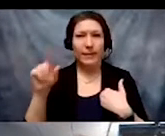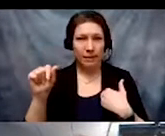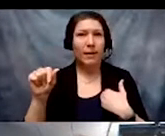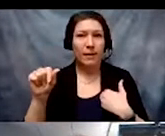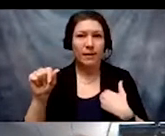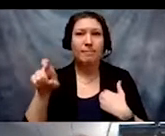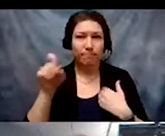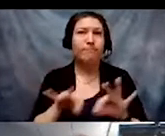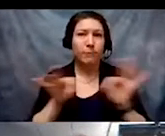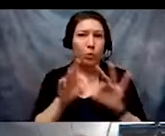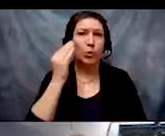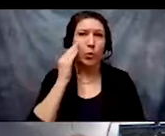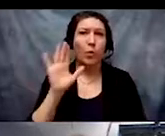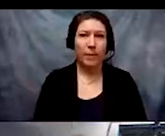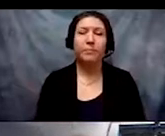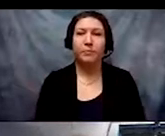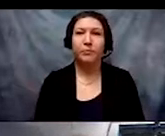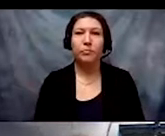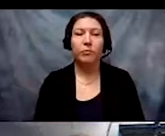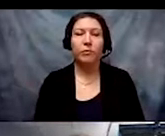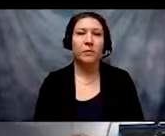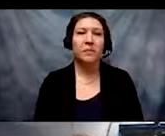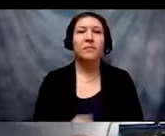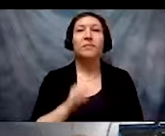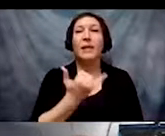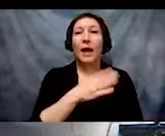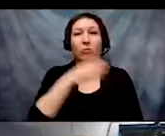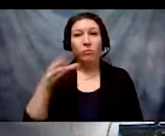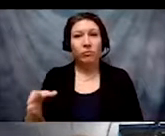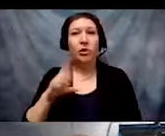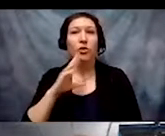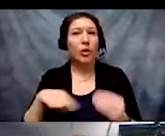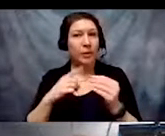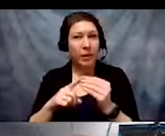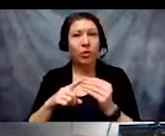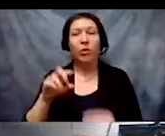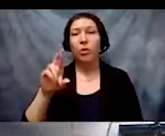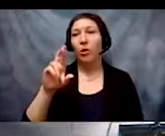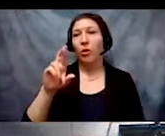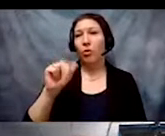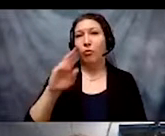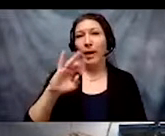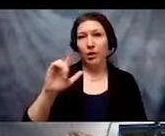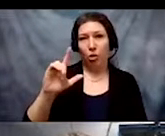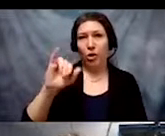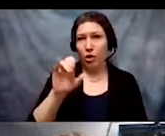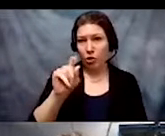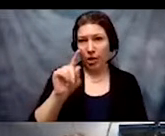Now let's transition to talk about how racial and disability justice can often get